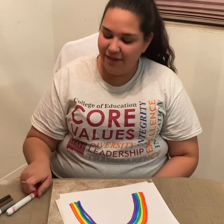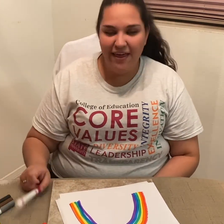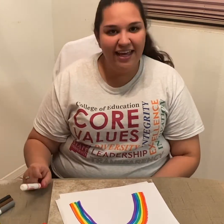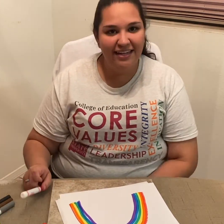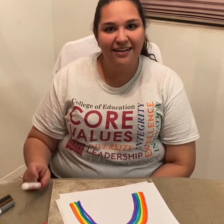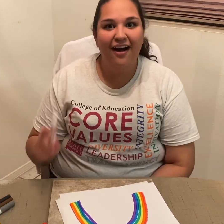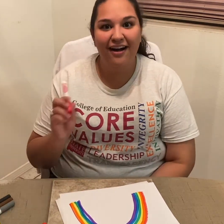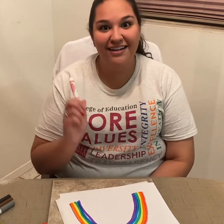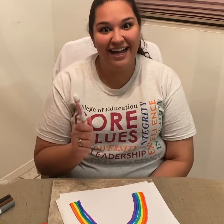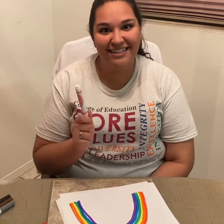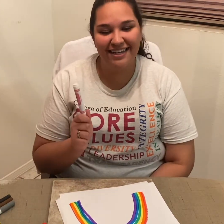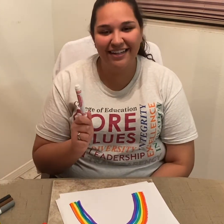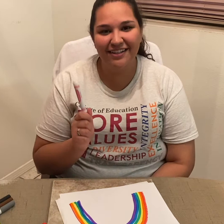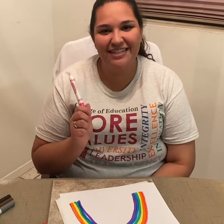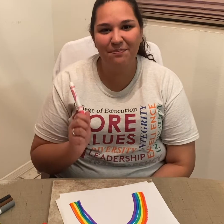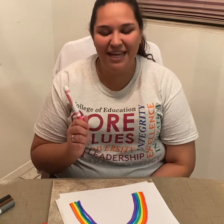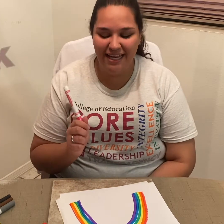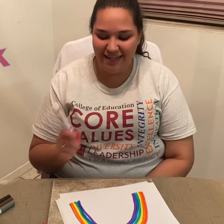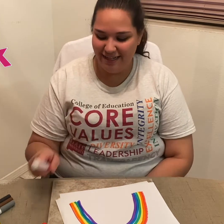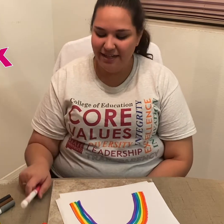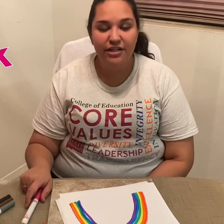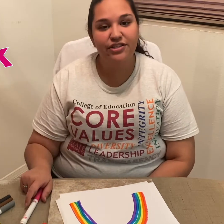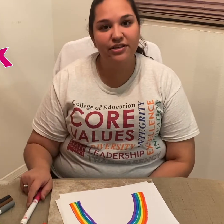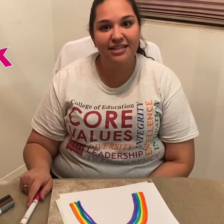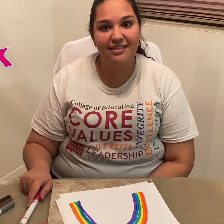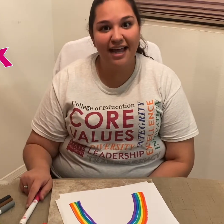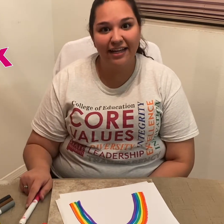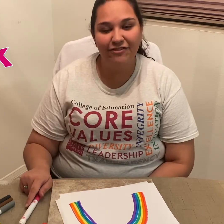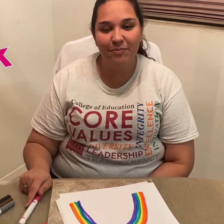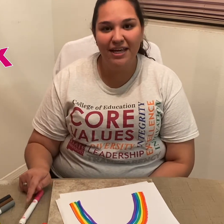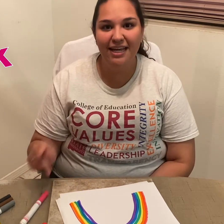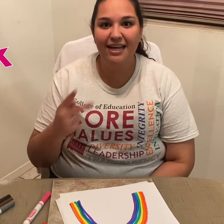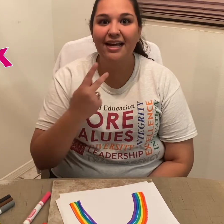Then, our next color is pink. So, the sign for pink